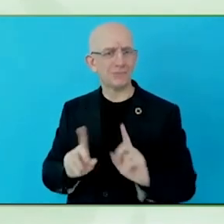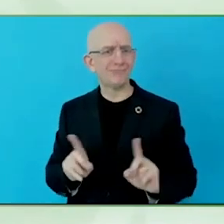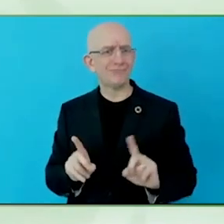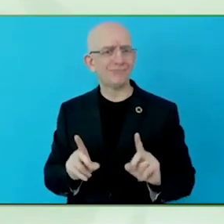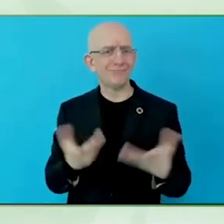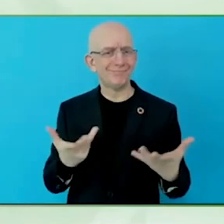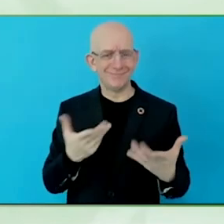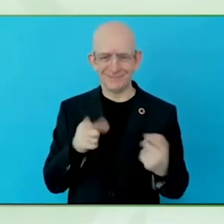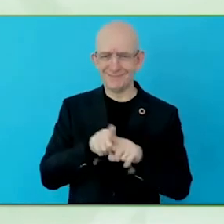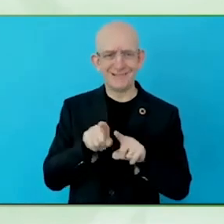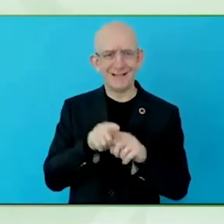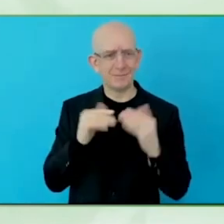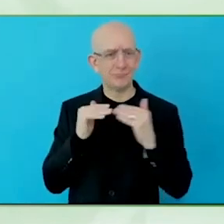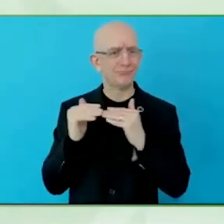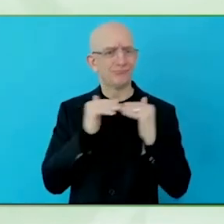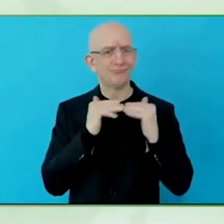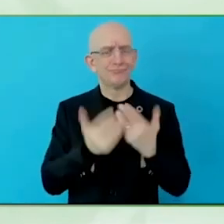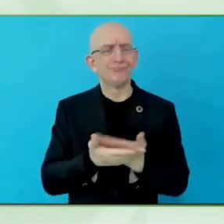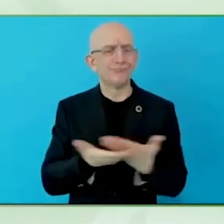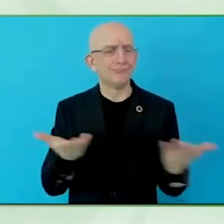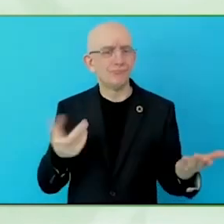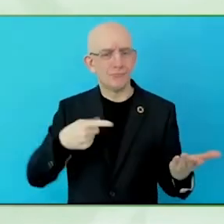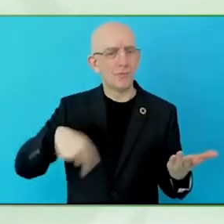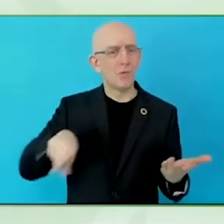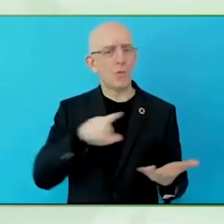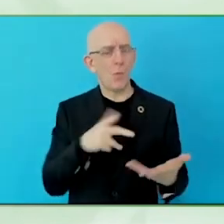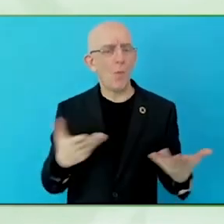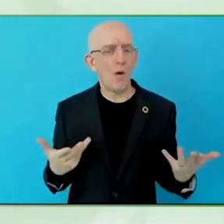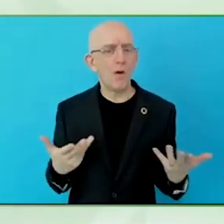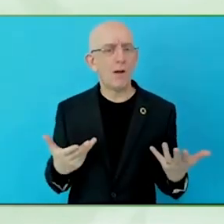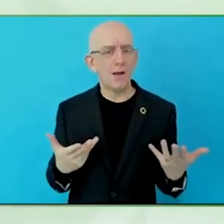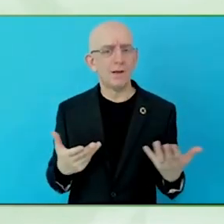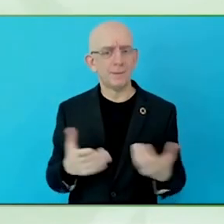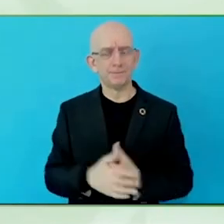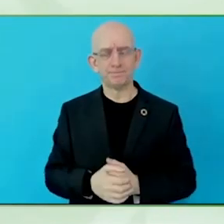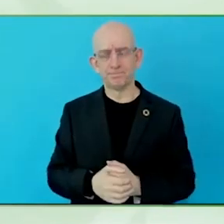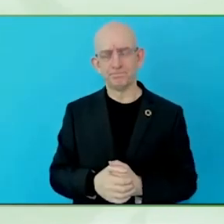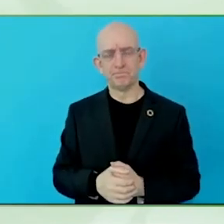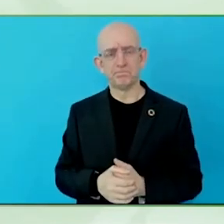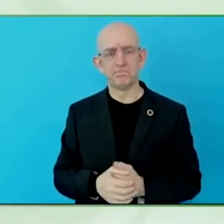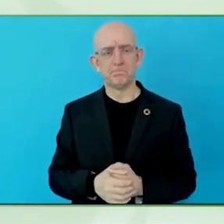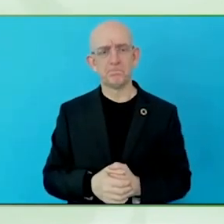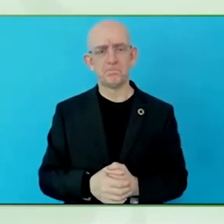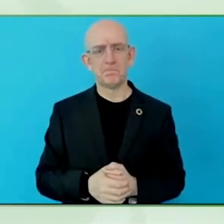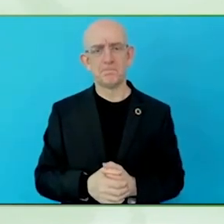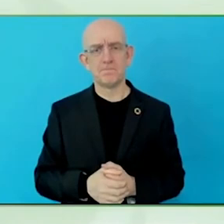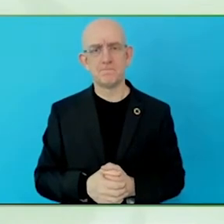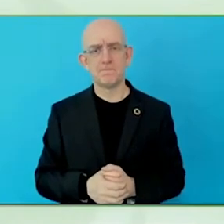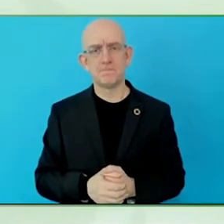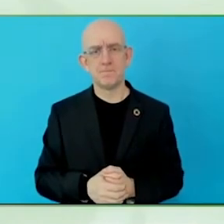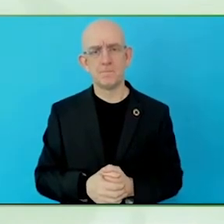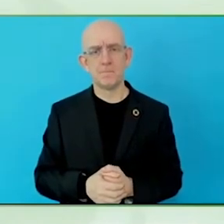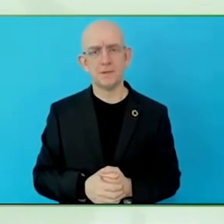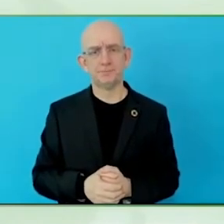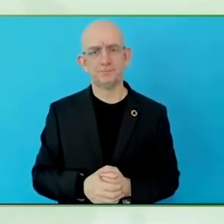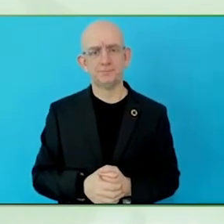That is why it is so important that this report was written and it is based on that.